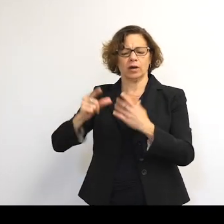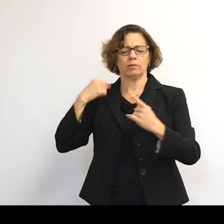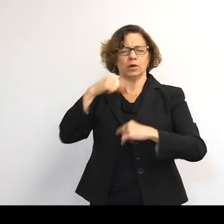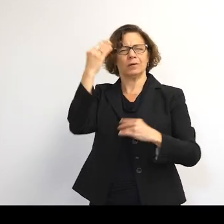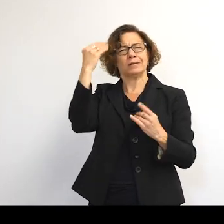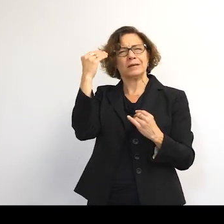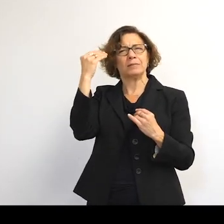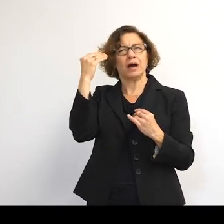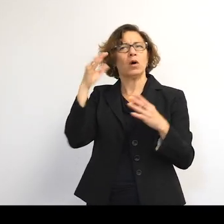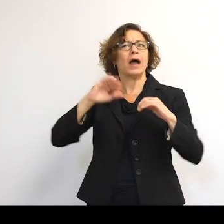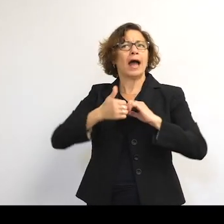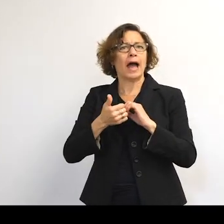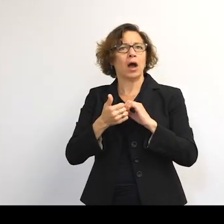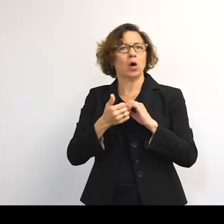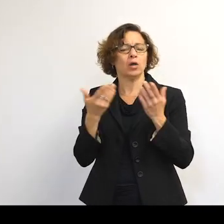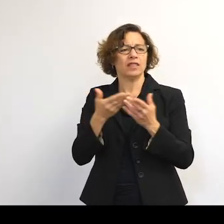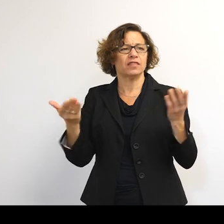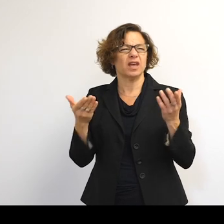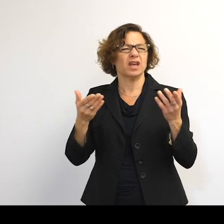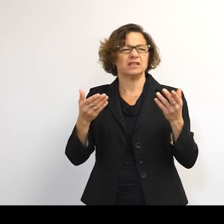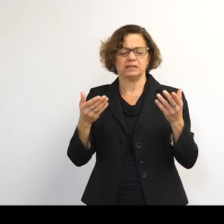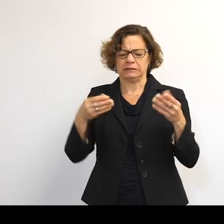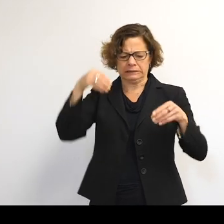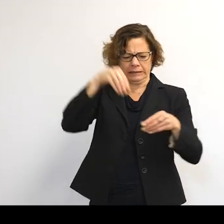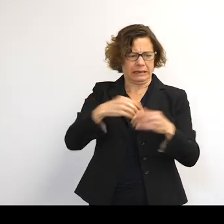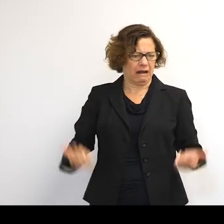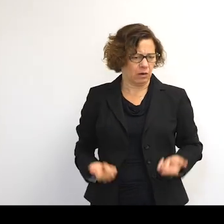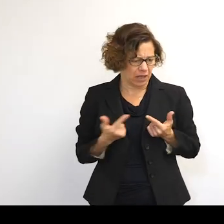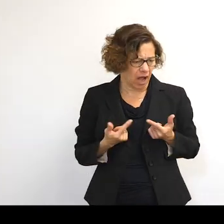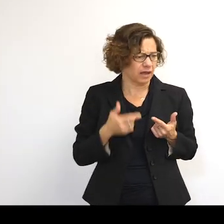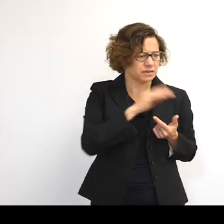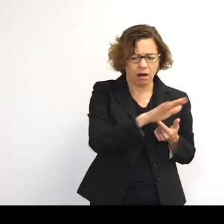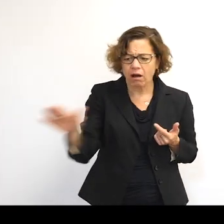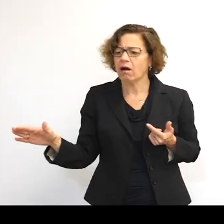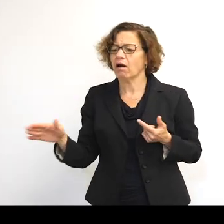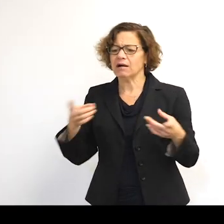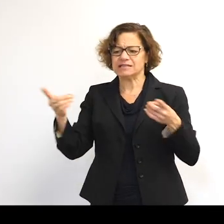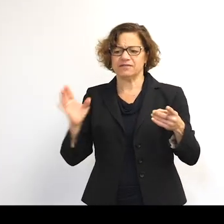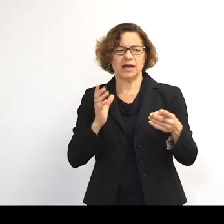and thinking about the ways that stuff inhabits our lives and defines our lives, we wanted to take up the question